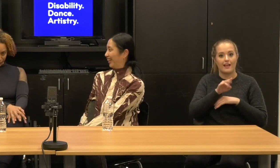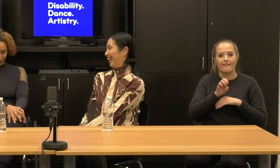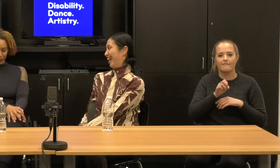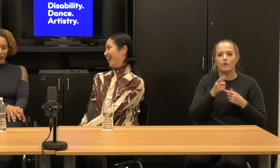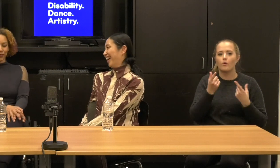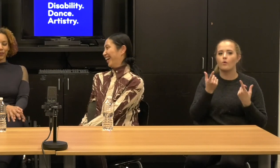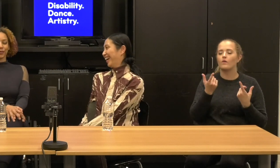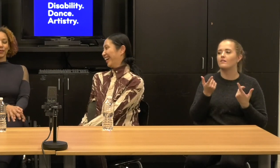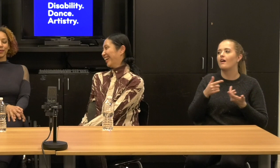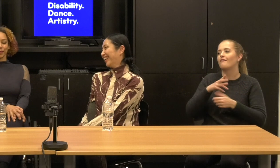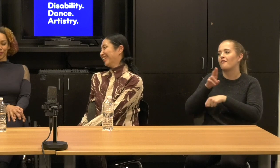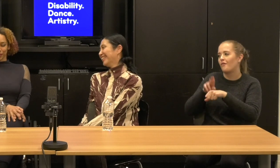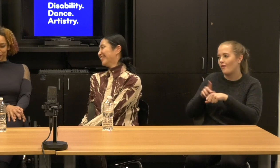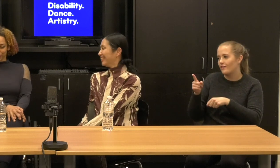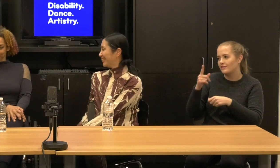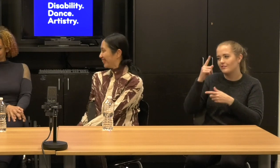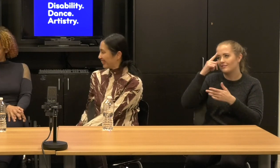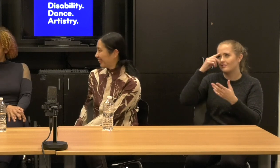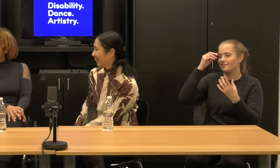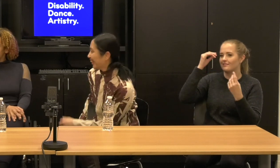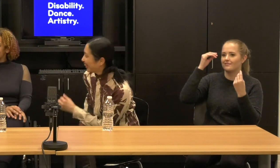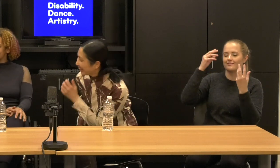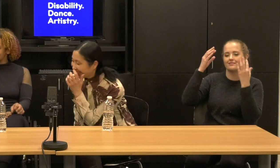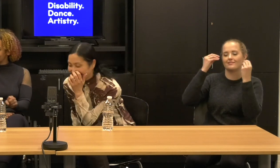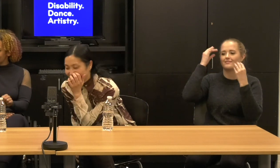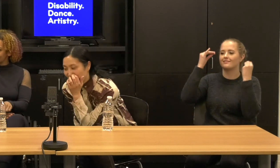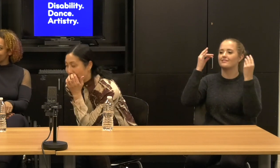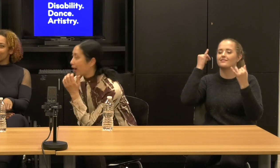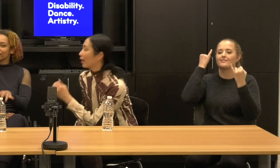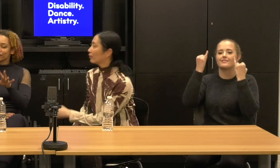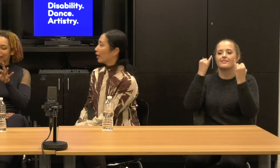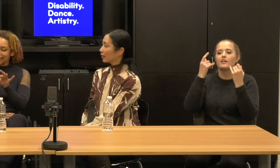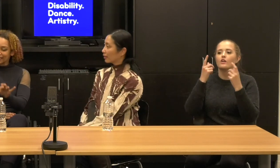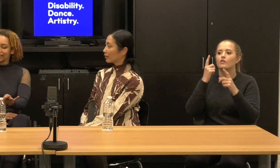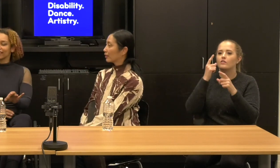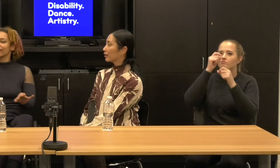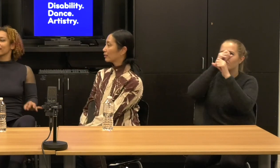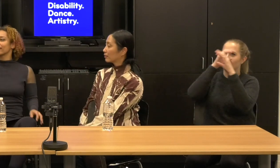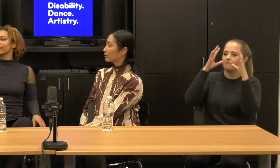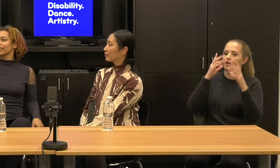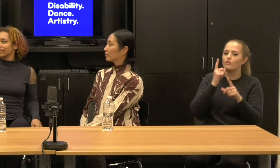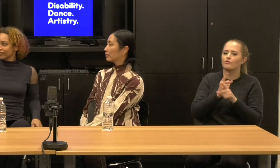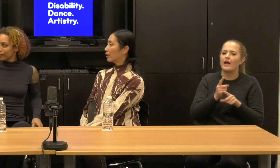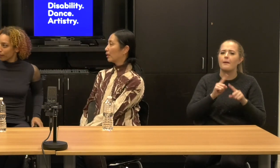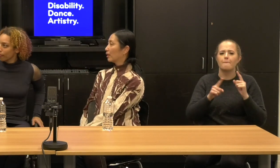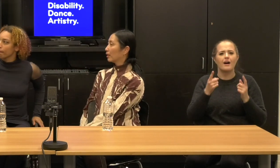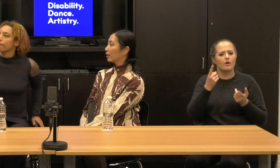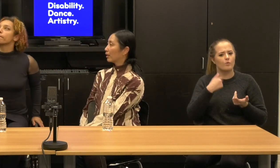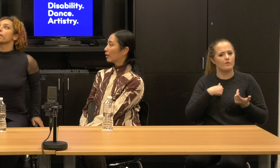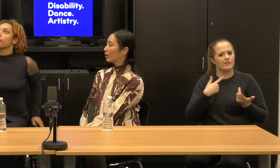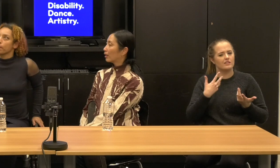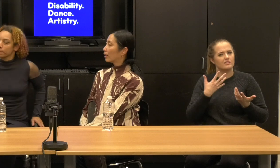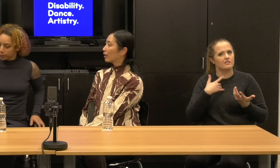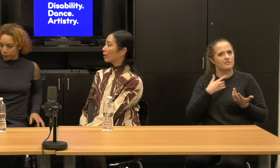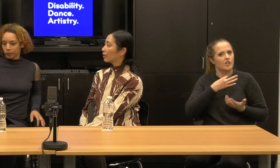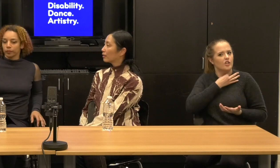But you know, this is what we've seen in dissent to like how the sound that miking particular